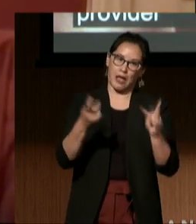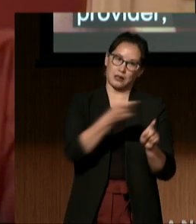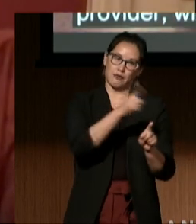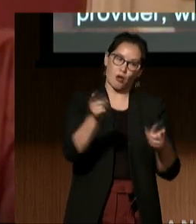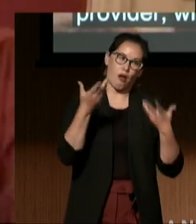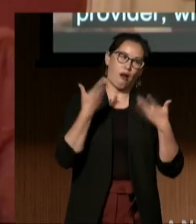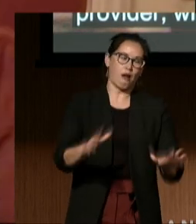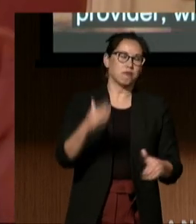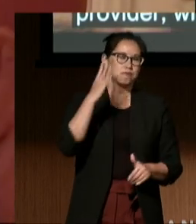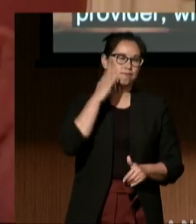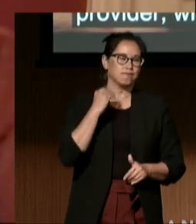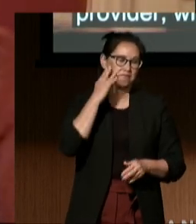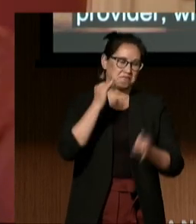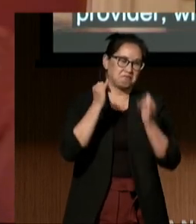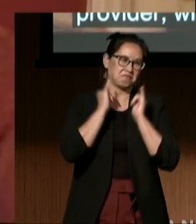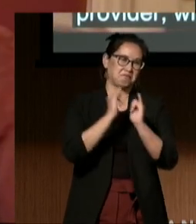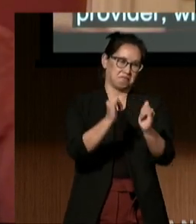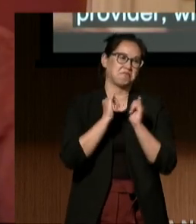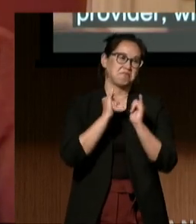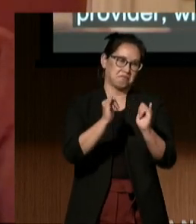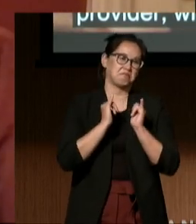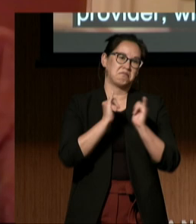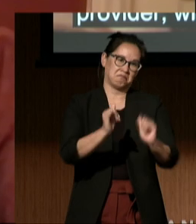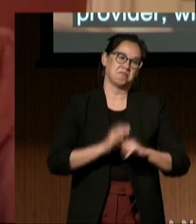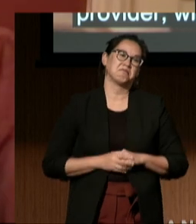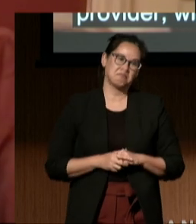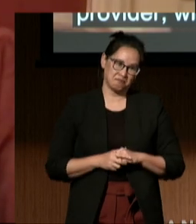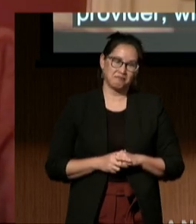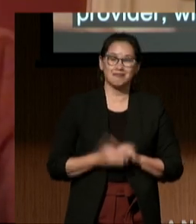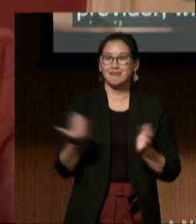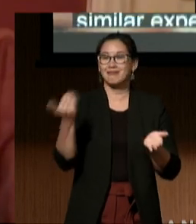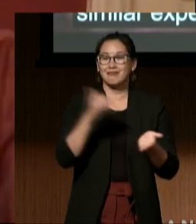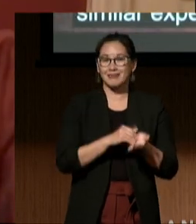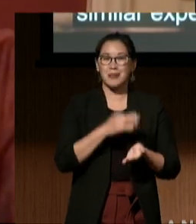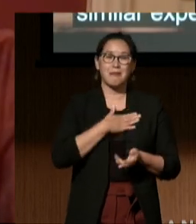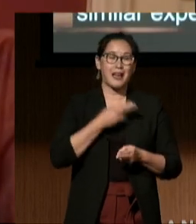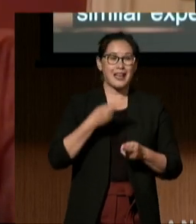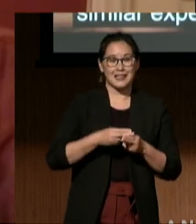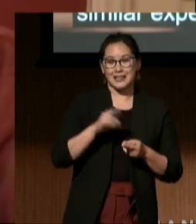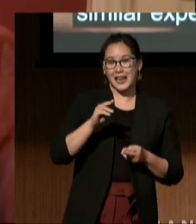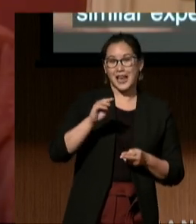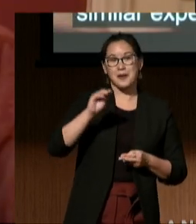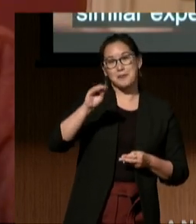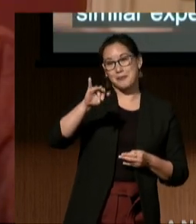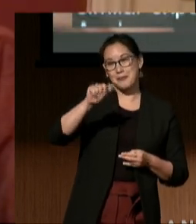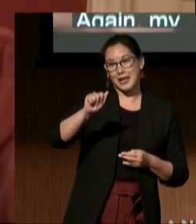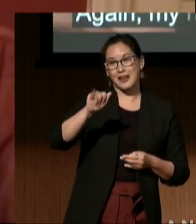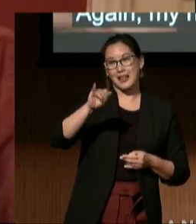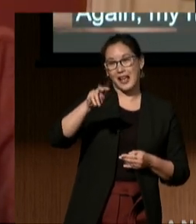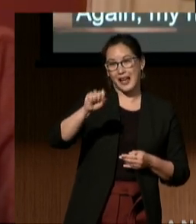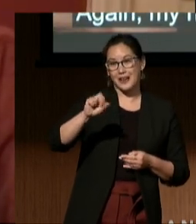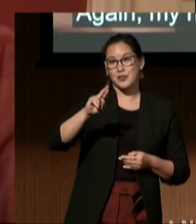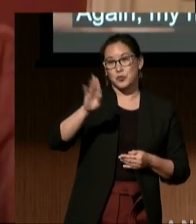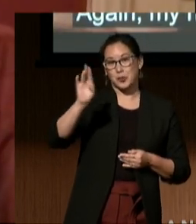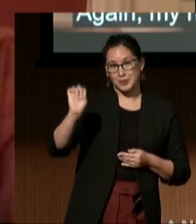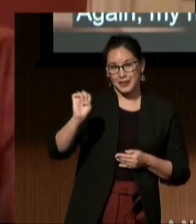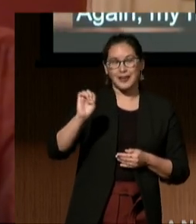similar experiences in the past. Again, my name is Mia Ives-Rublee, and I can proudly say